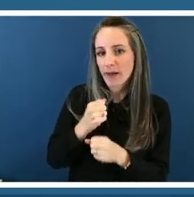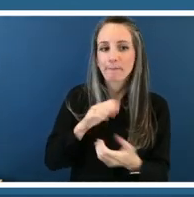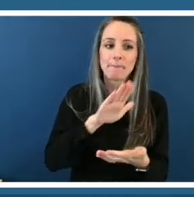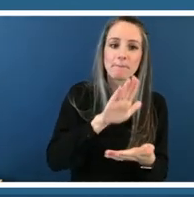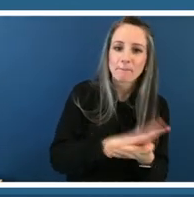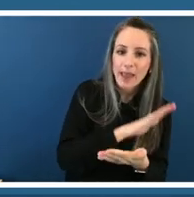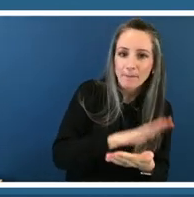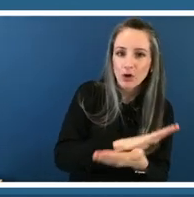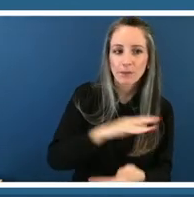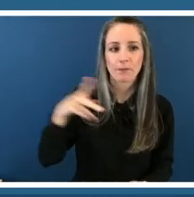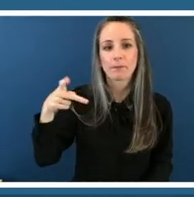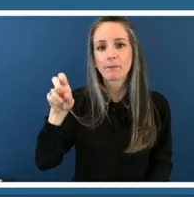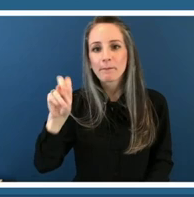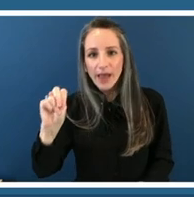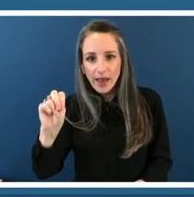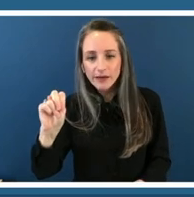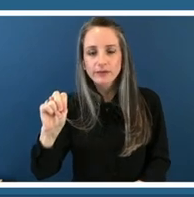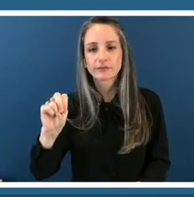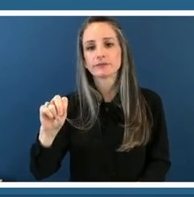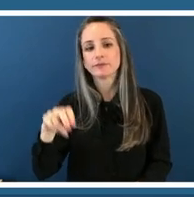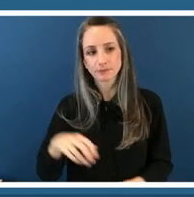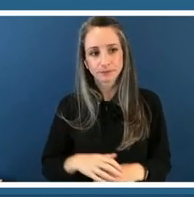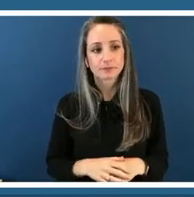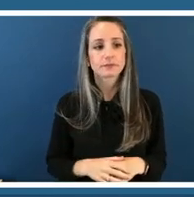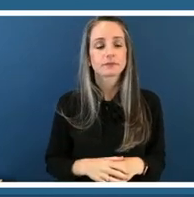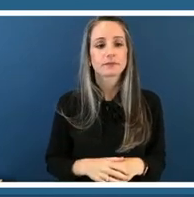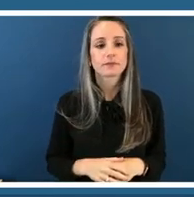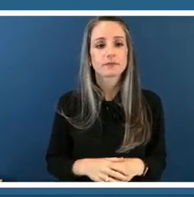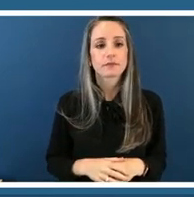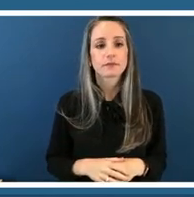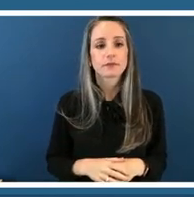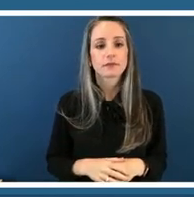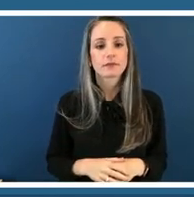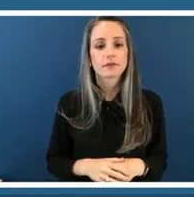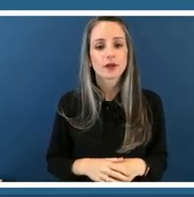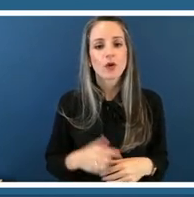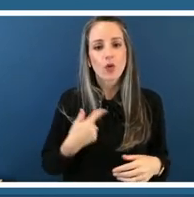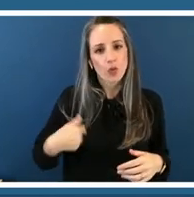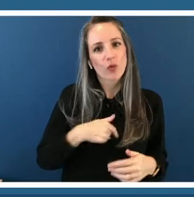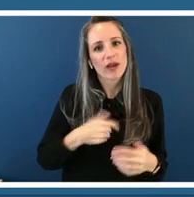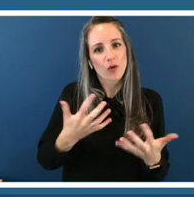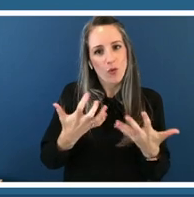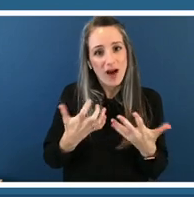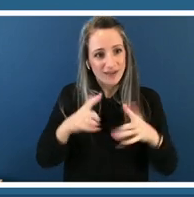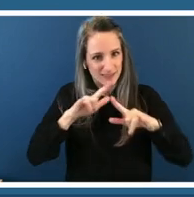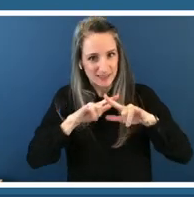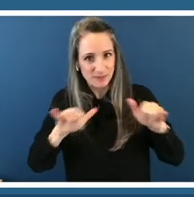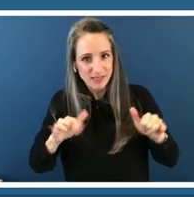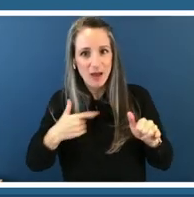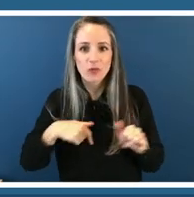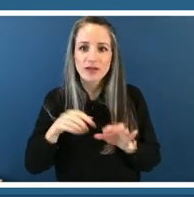we encourage you to explore these activities along with us during the session and